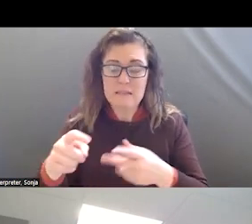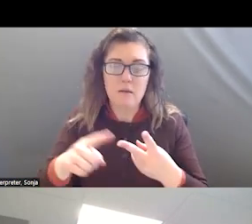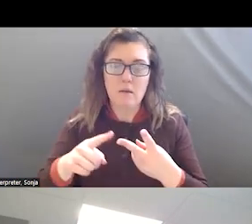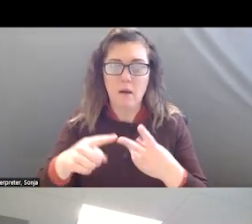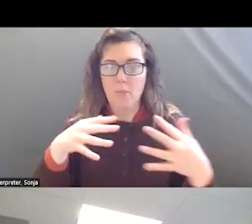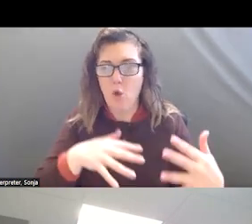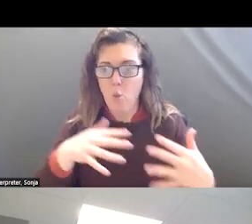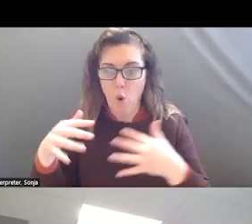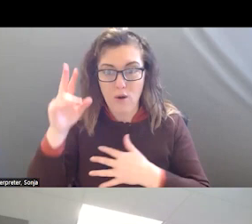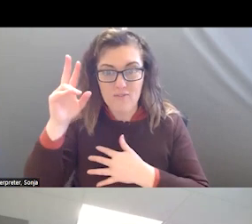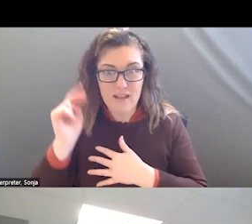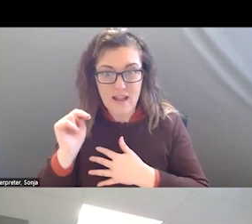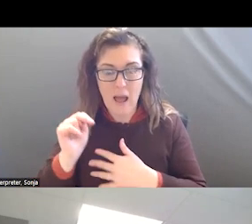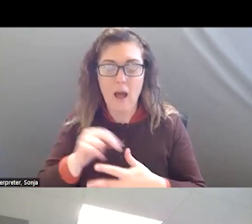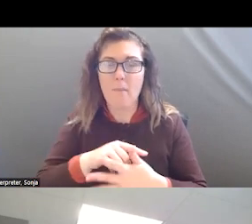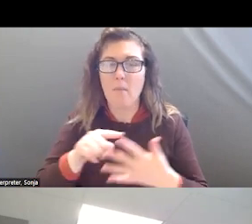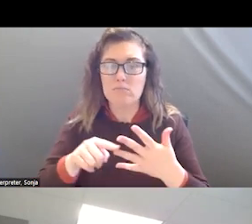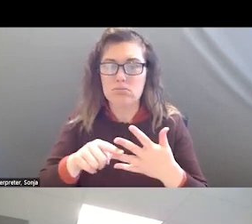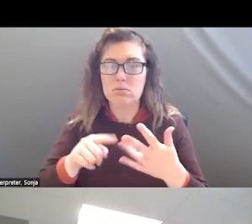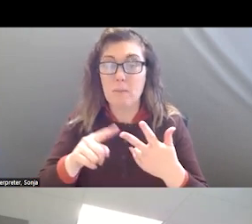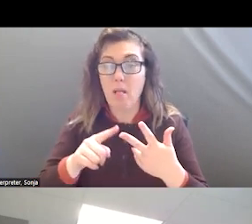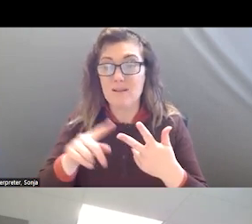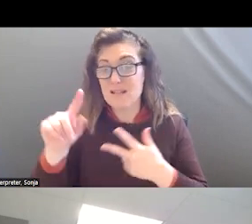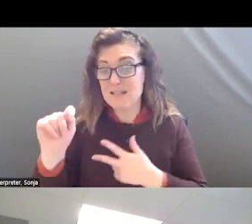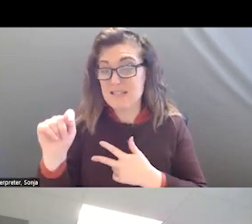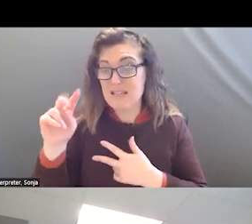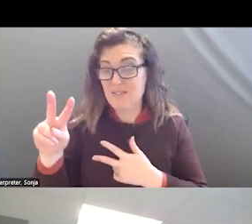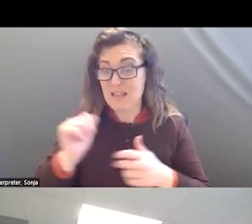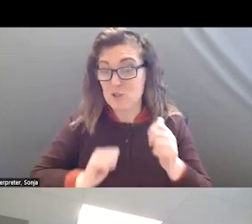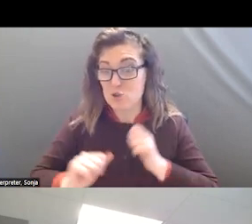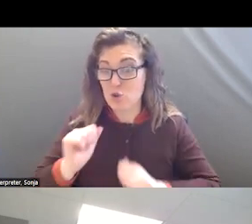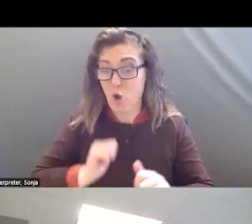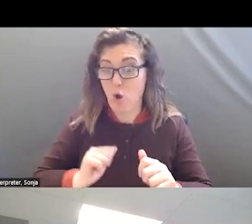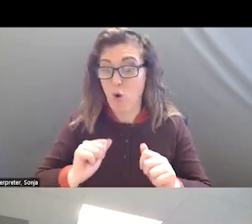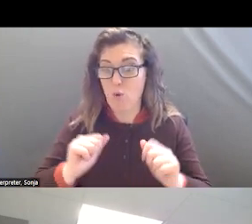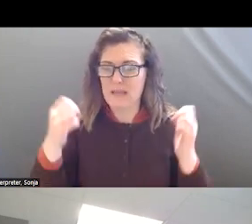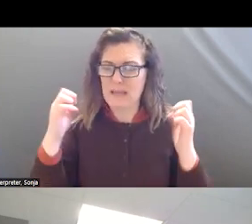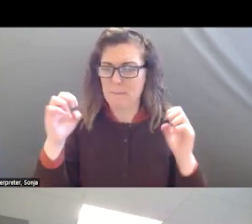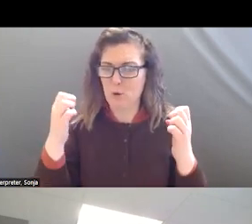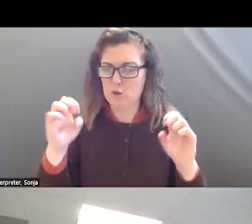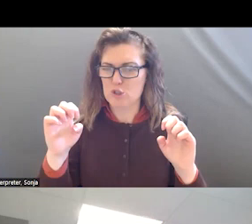BUT WE HAD A TELEVISION SHOW THAT WAS -- YOU ARE ALL TOO YOUNG,